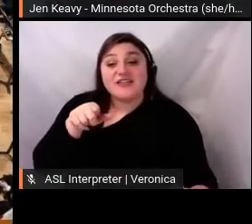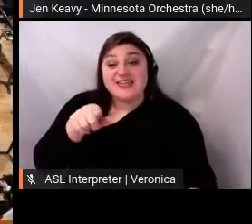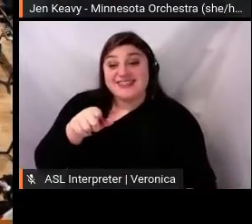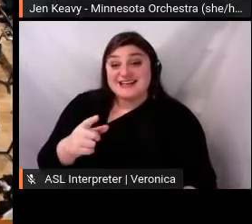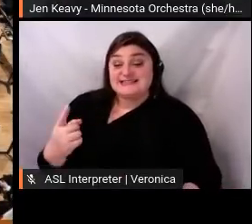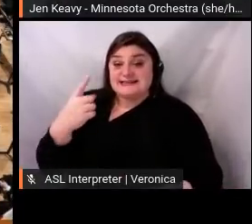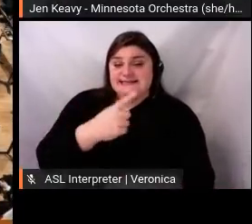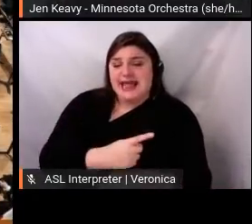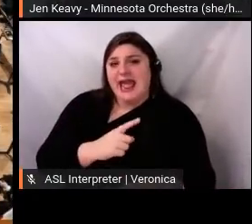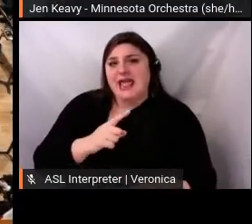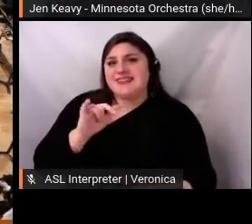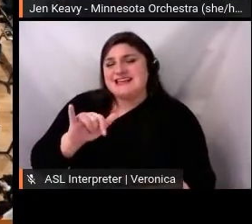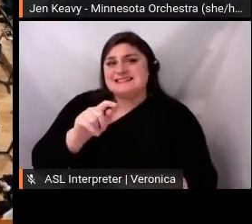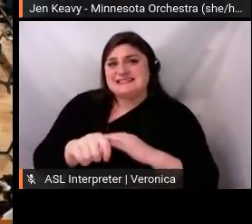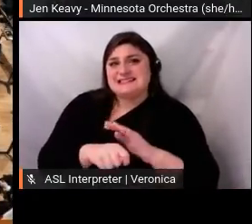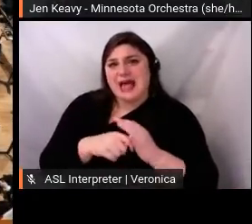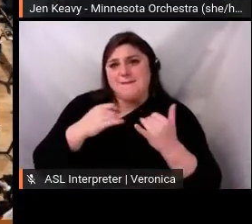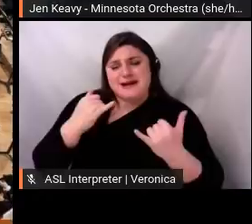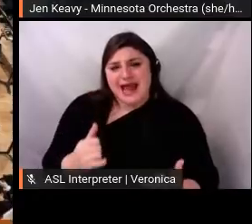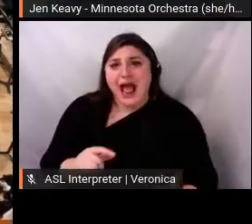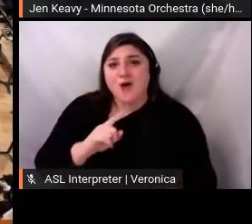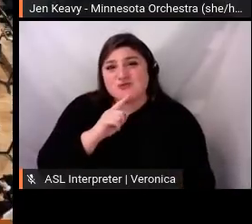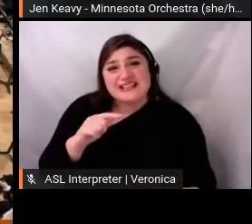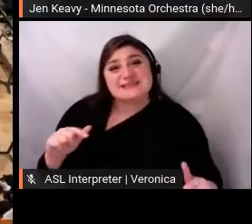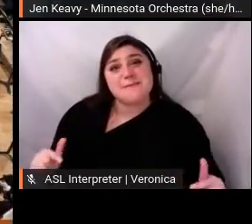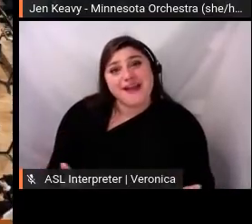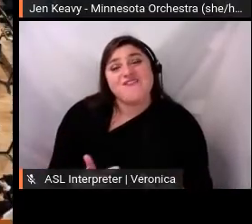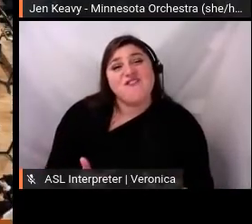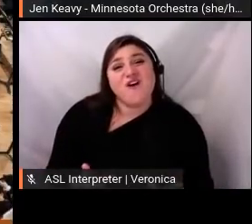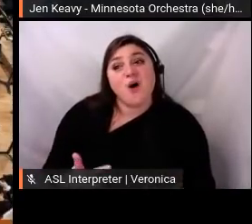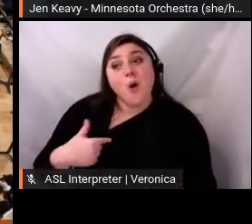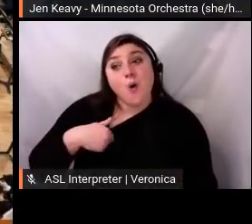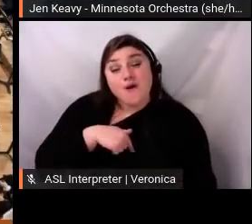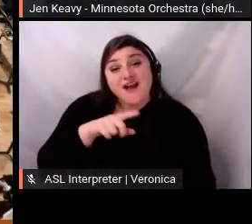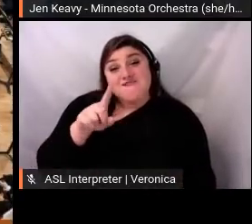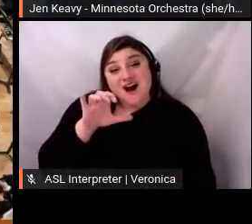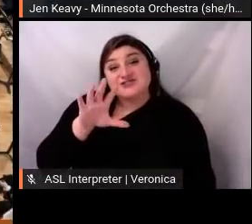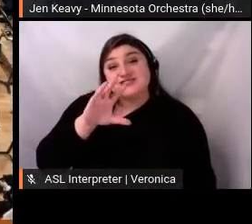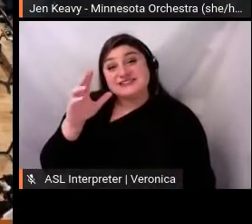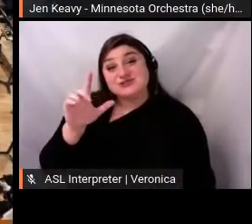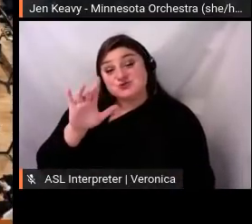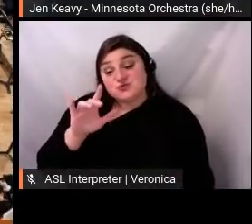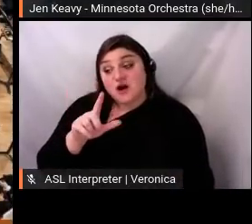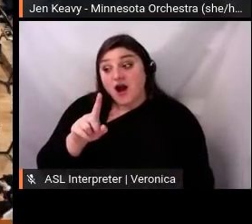120 year history, but we came out the other side with a renewed sense of